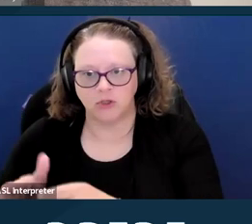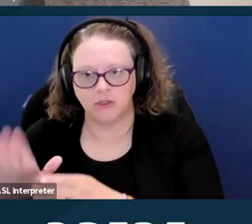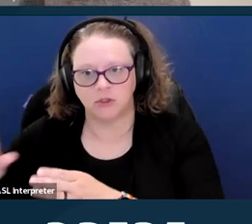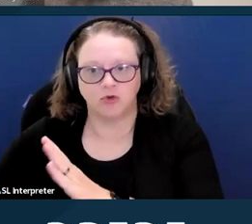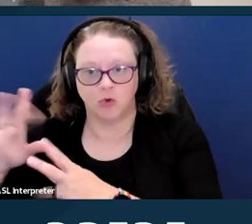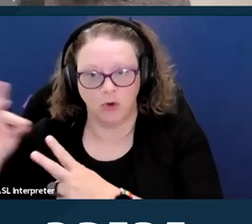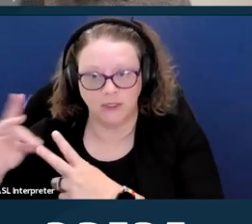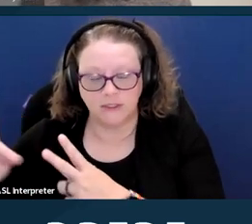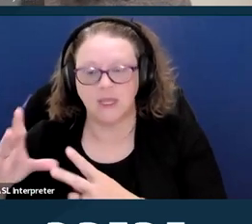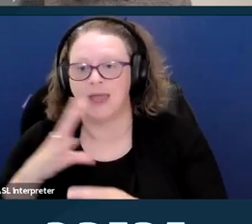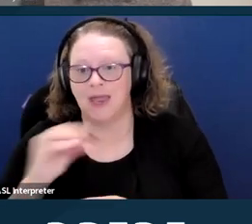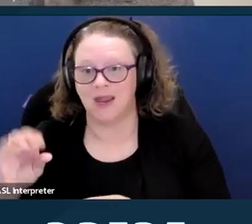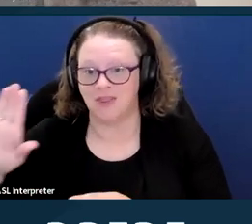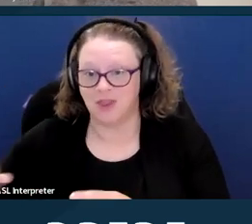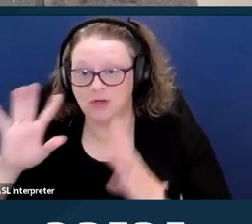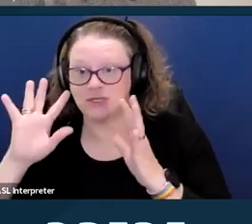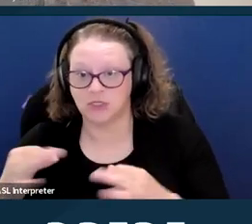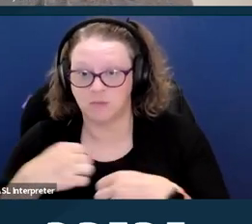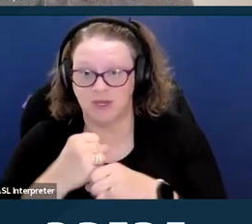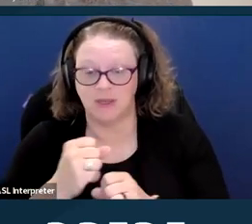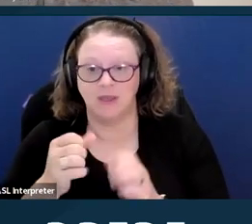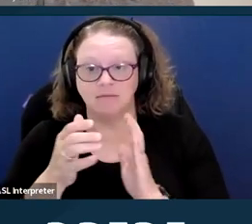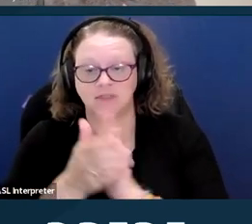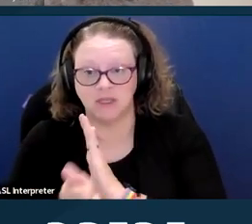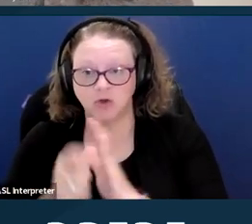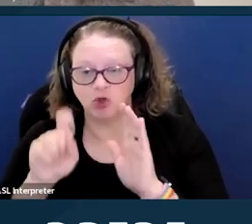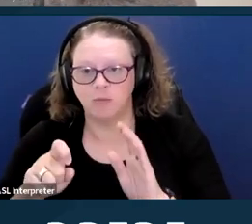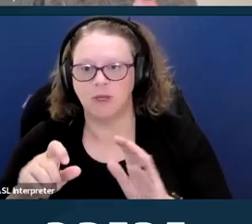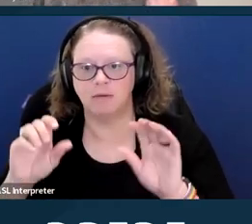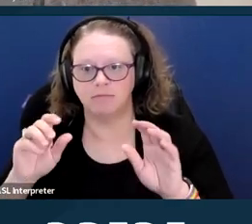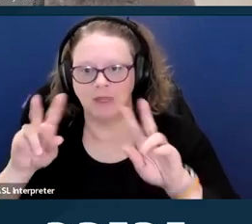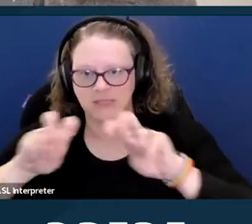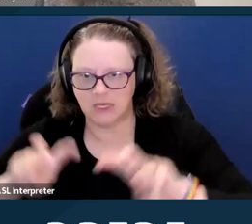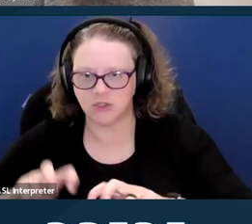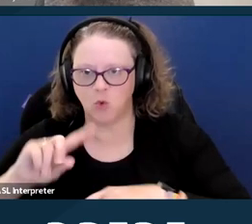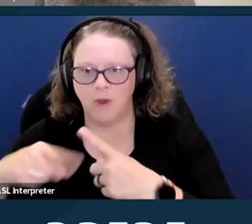Really anyone can benefit from supported decision-making. When you think about it, we all talk to people